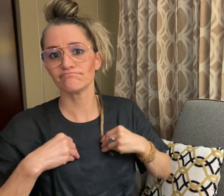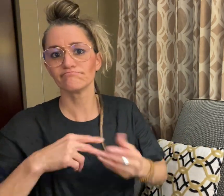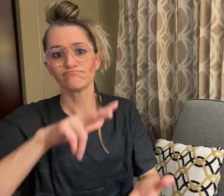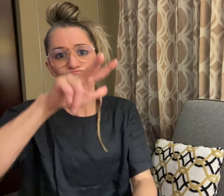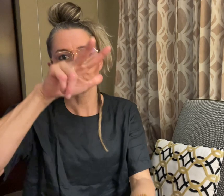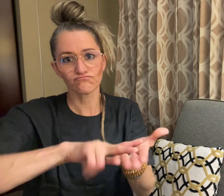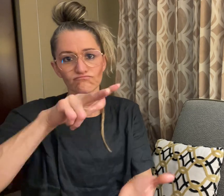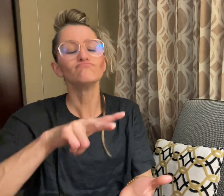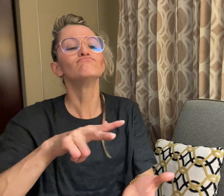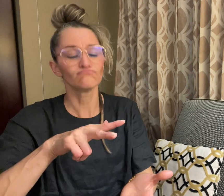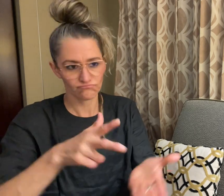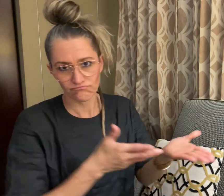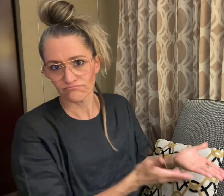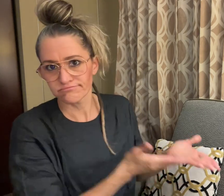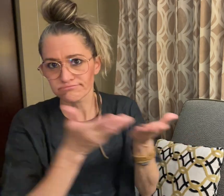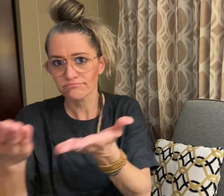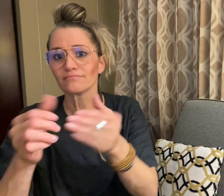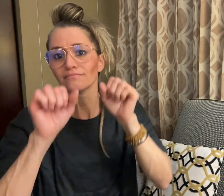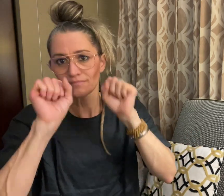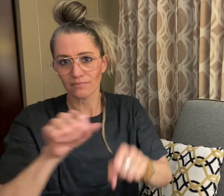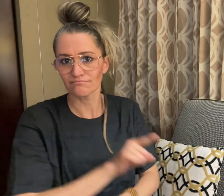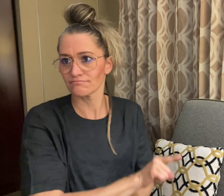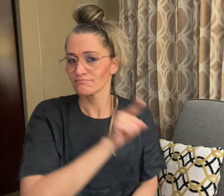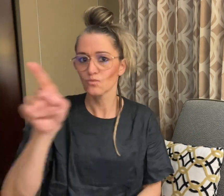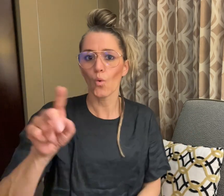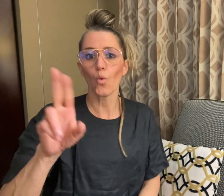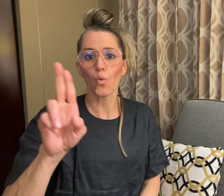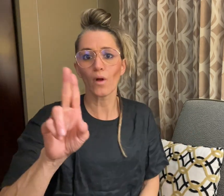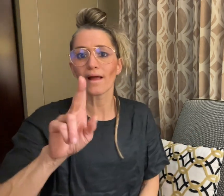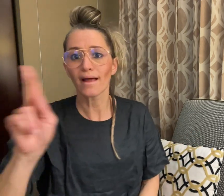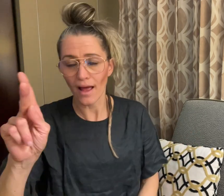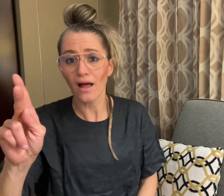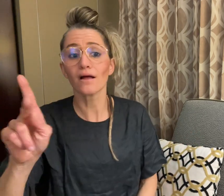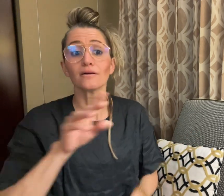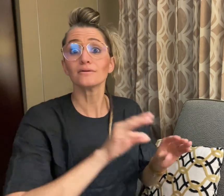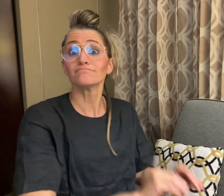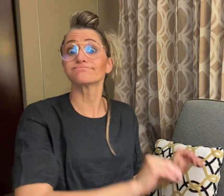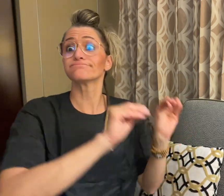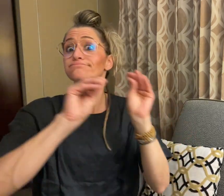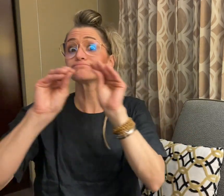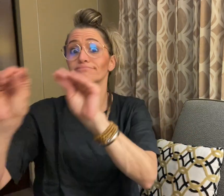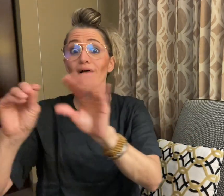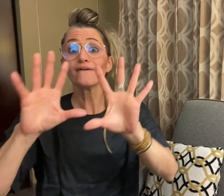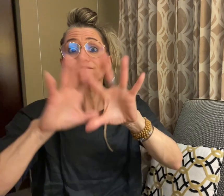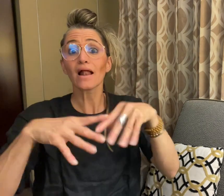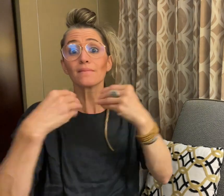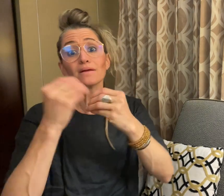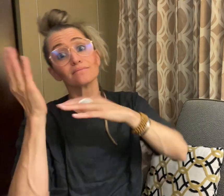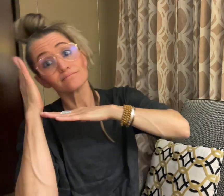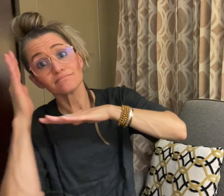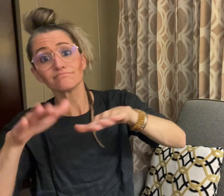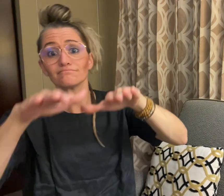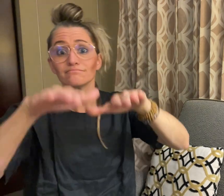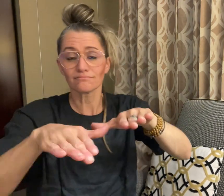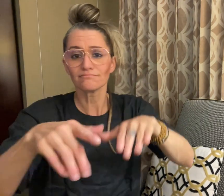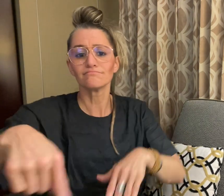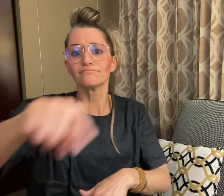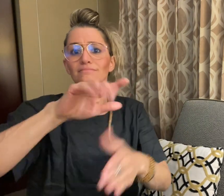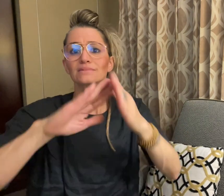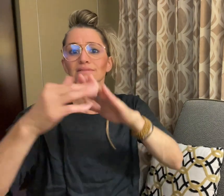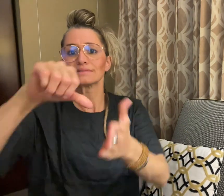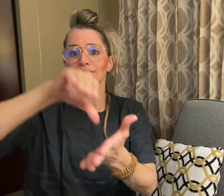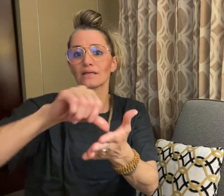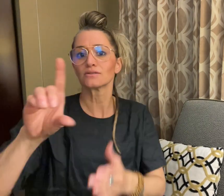can stay in the UK, the Home Office located the family in Derby,